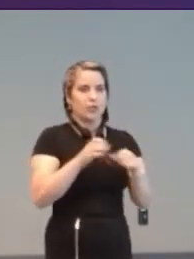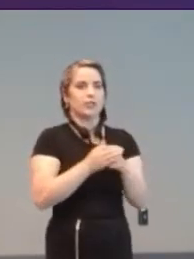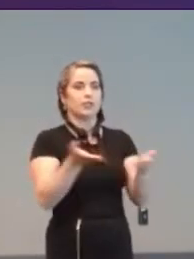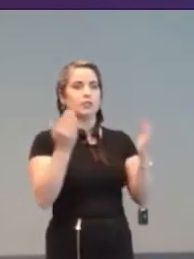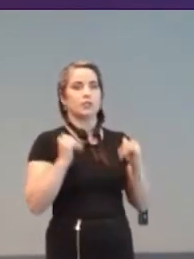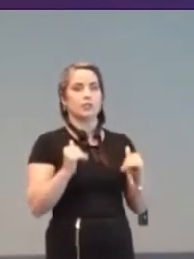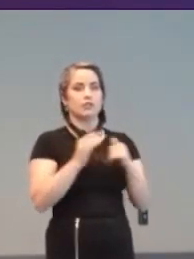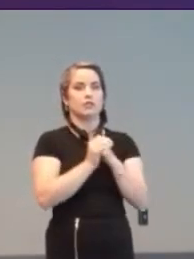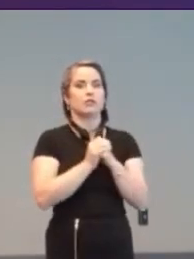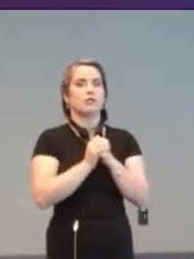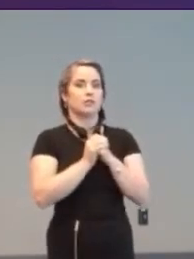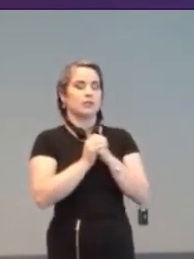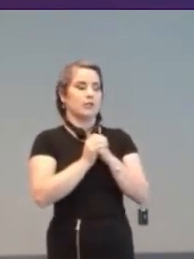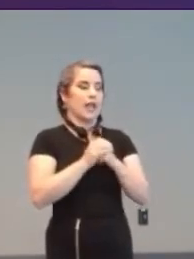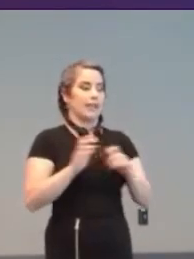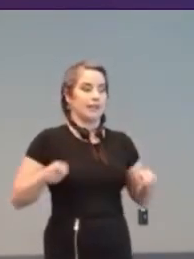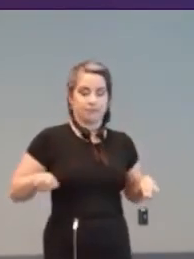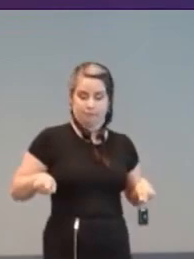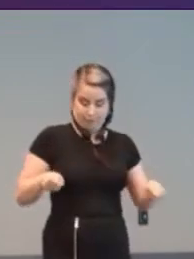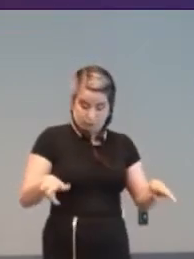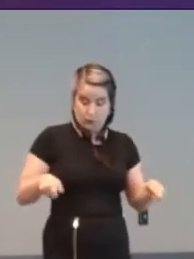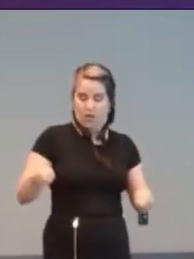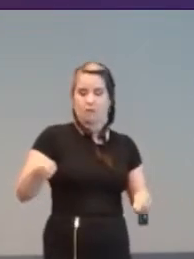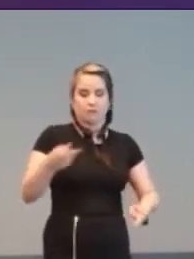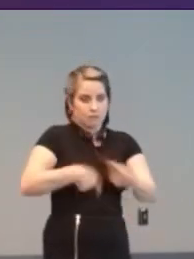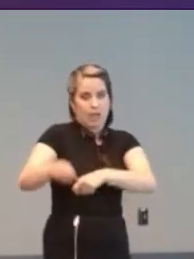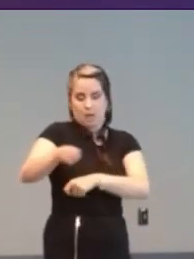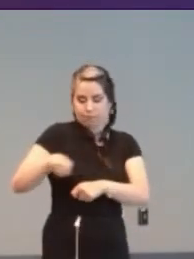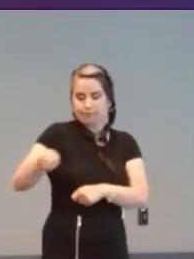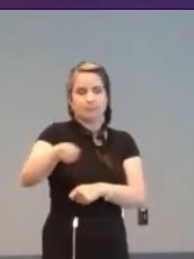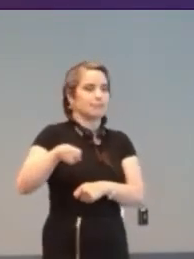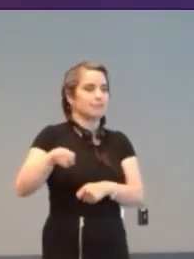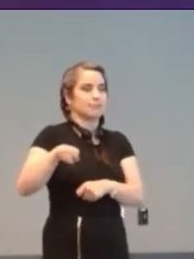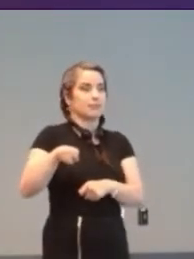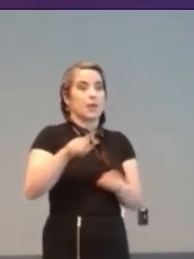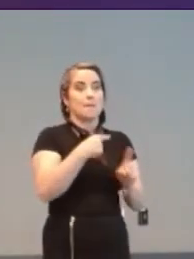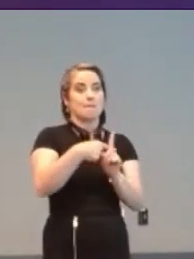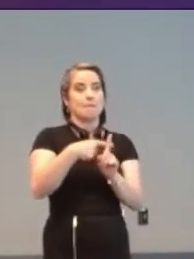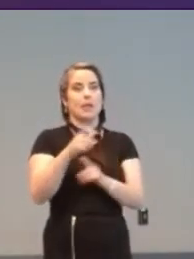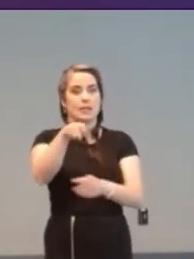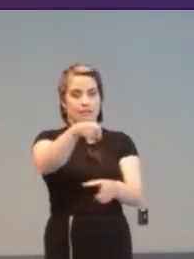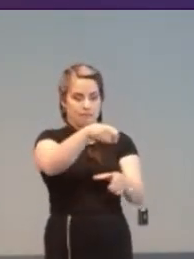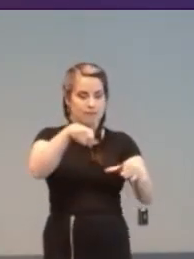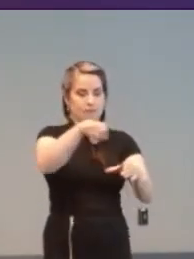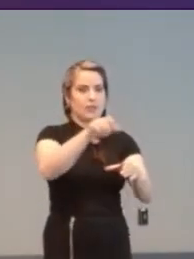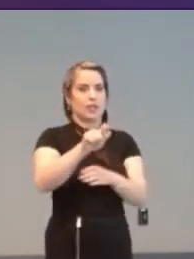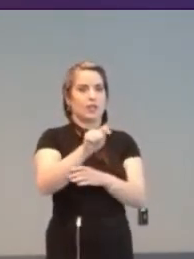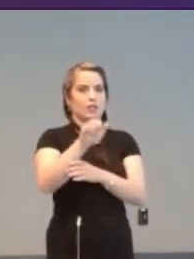The Klein Electric Wheelchair, developed in Ontario, and mass-produced in 1956.